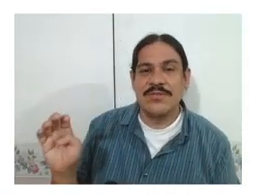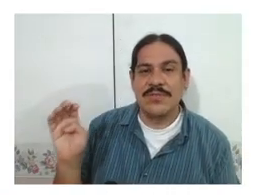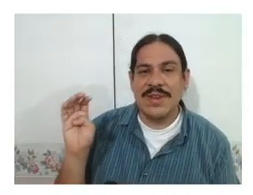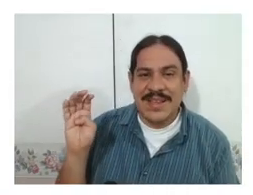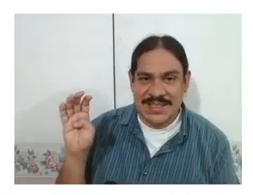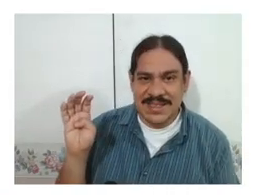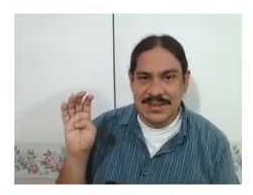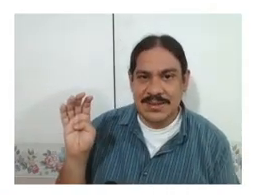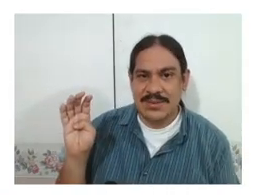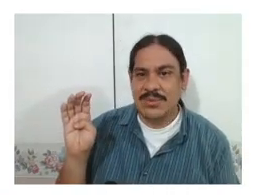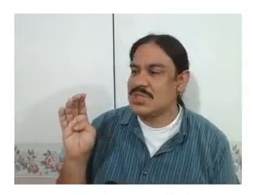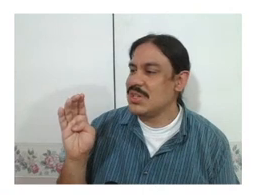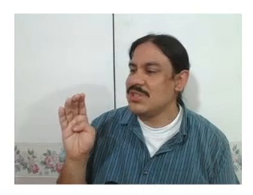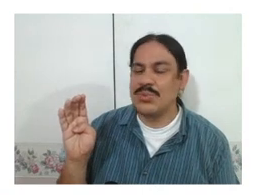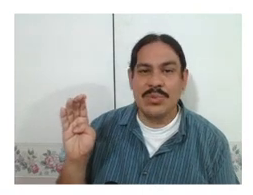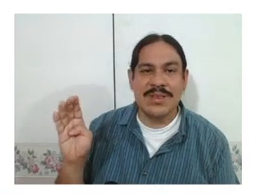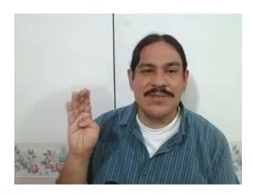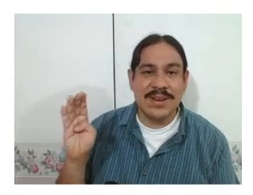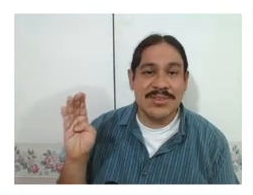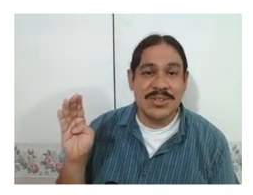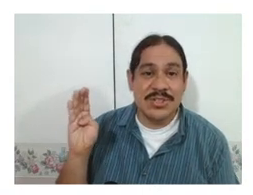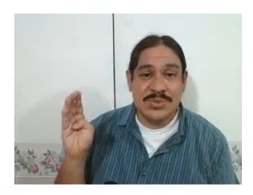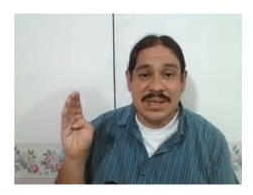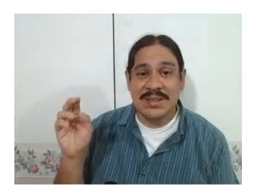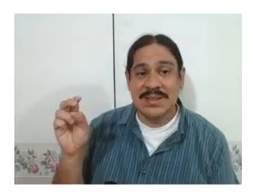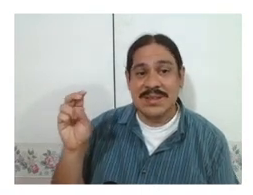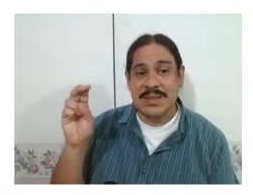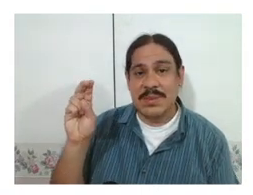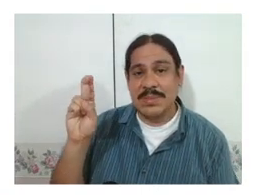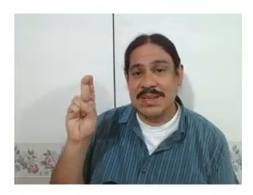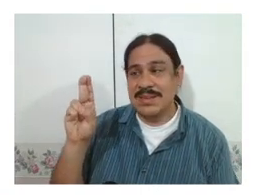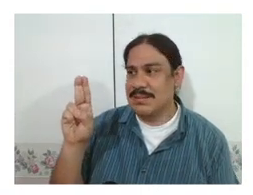flexing which tells you what the fingers are